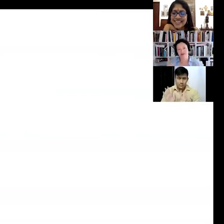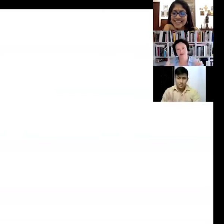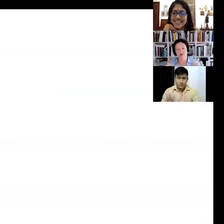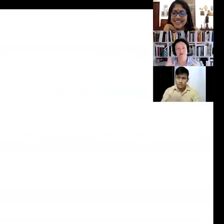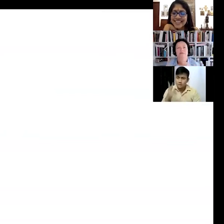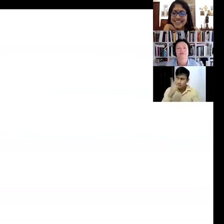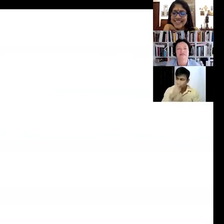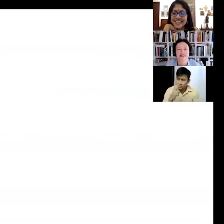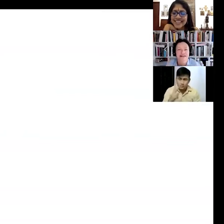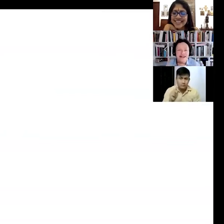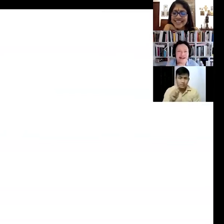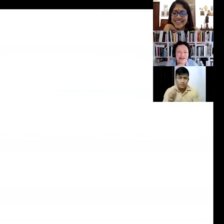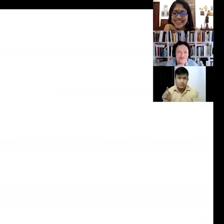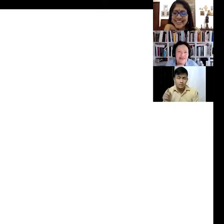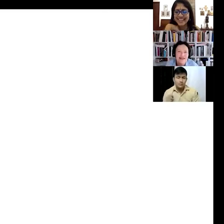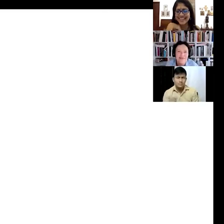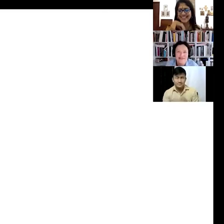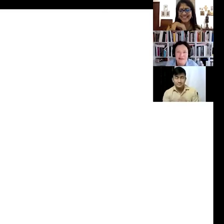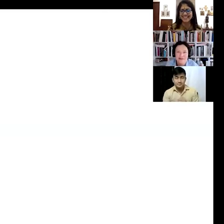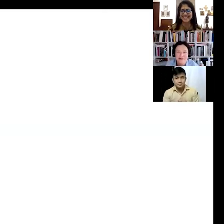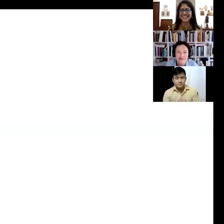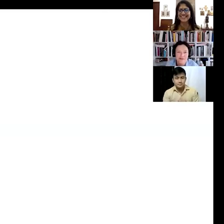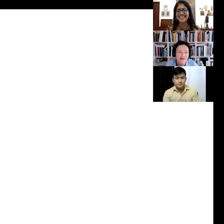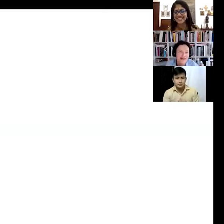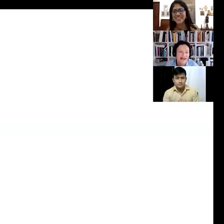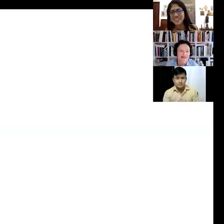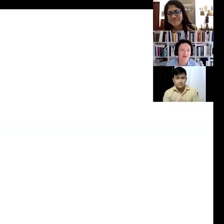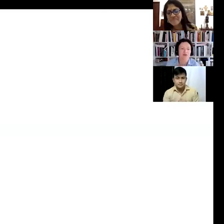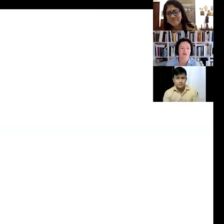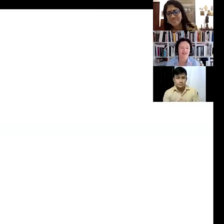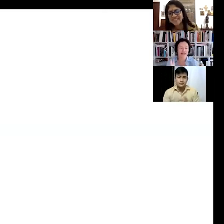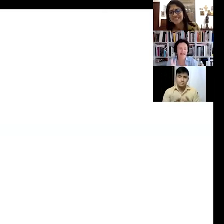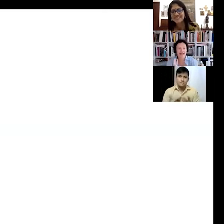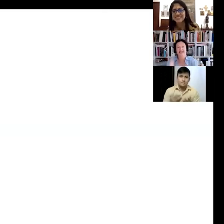is a sort of hipster ... hipster neighborhood in Brooklyn... and so it would contain